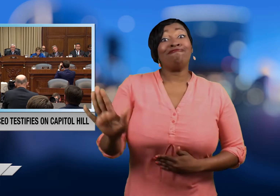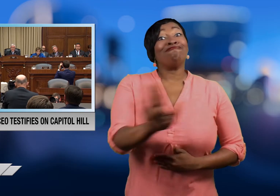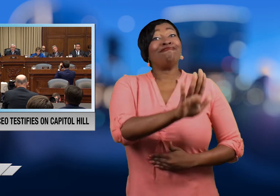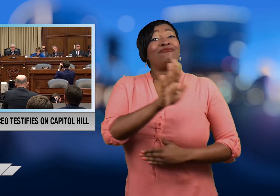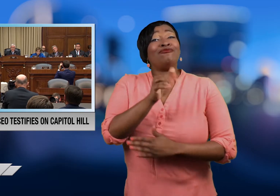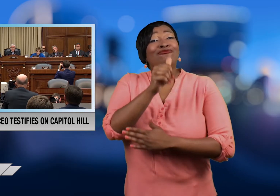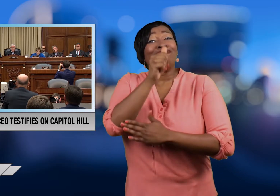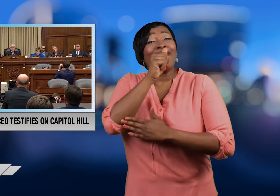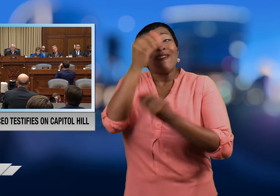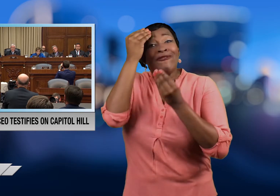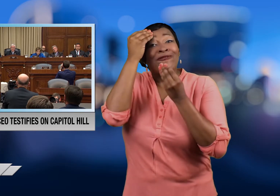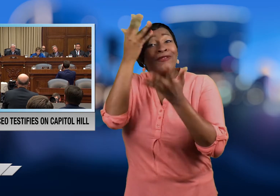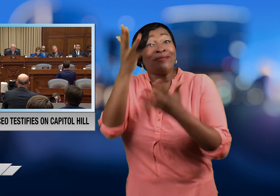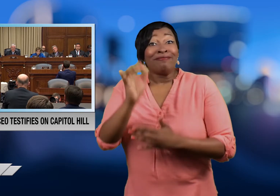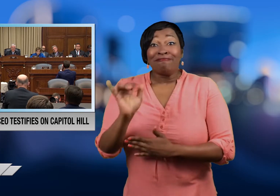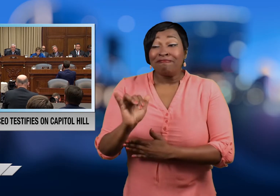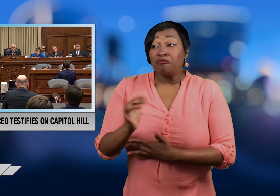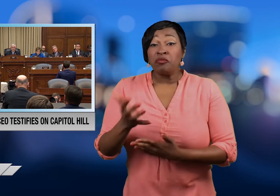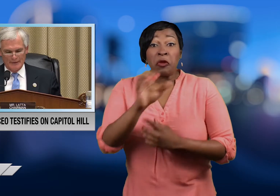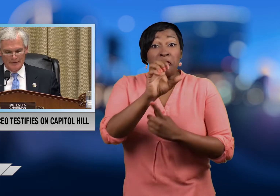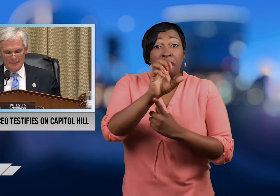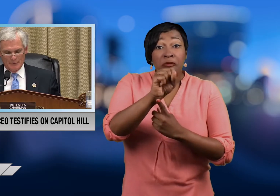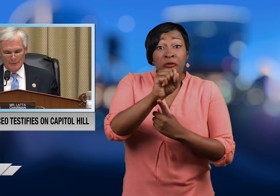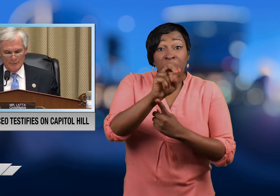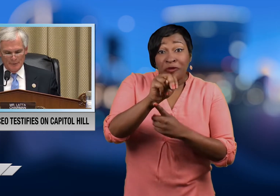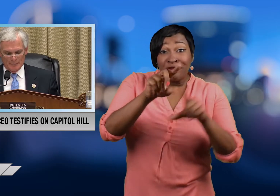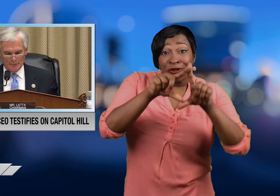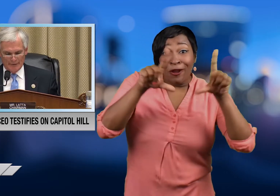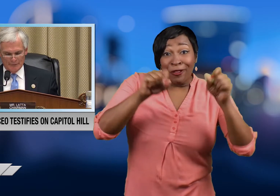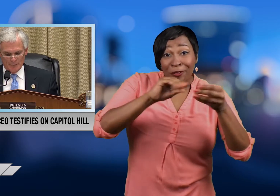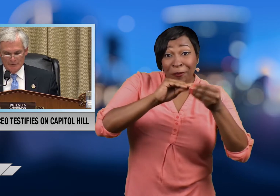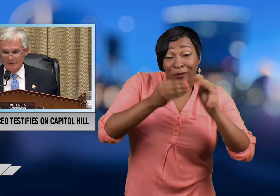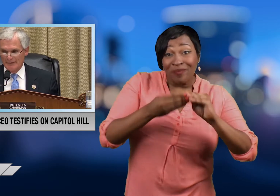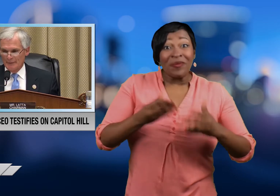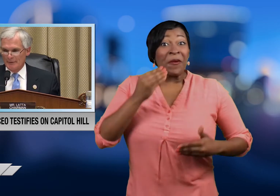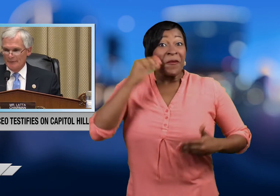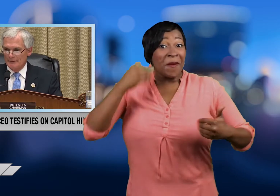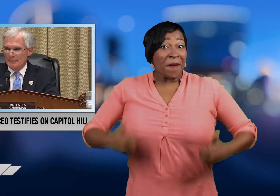Their sensitive personal information like Social Security numbers,